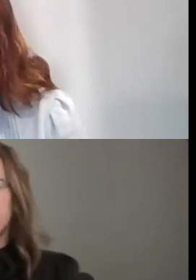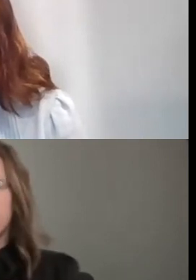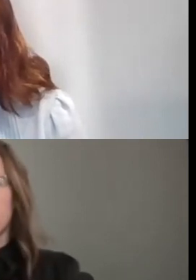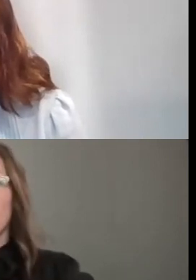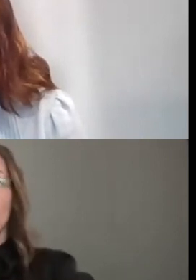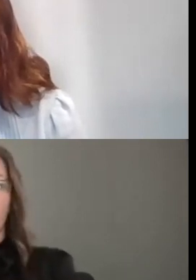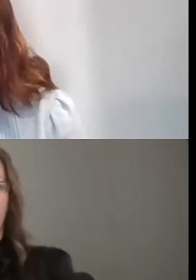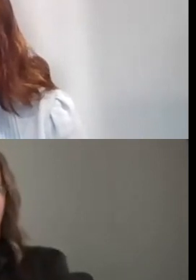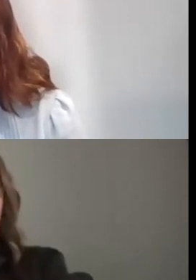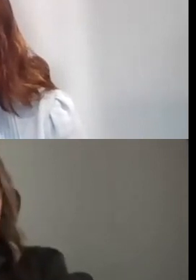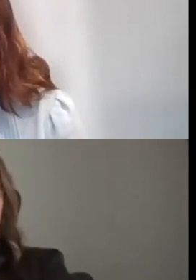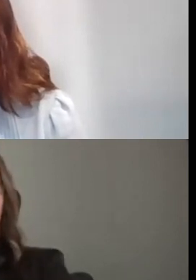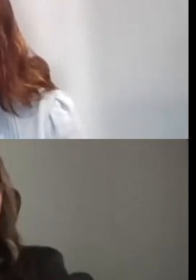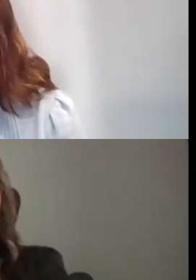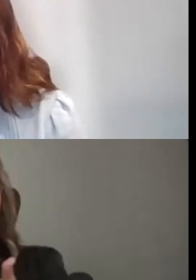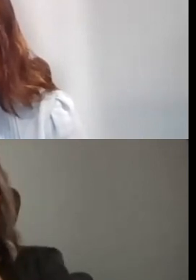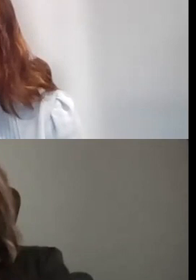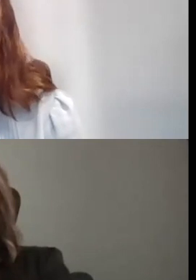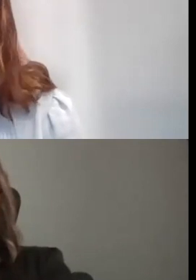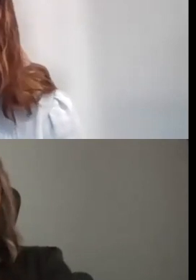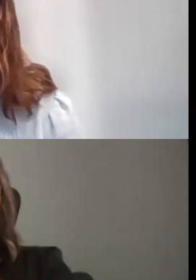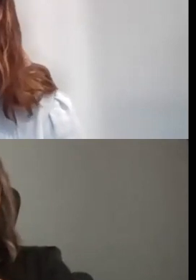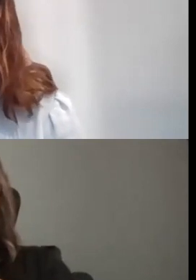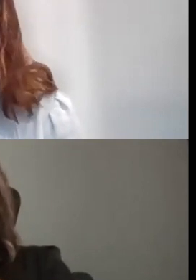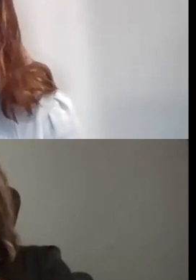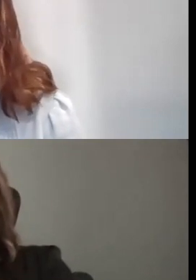THAT'S WHEN PART ONE OF THE TWO-PART PROCESS IS DUE.